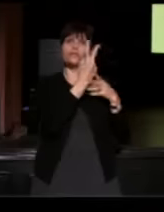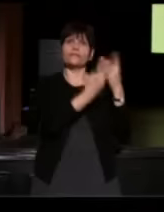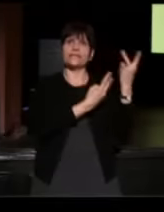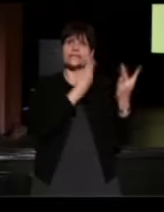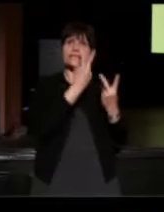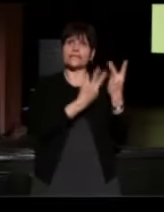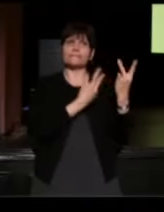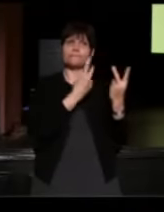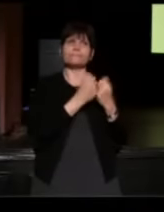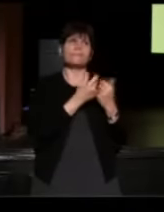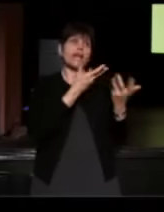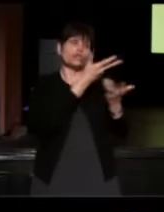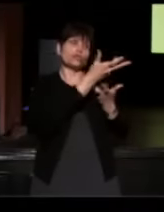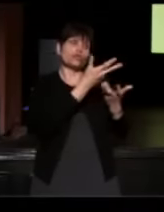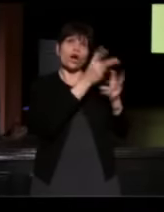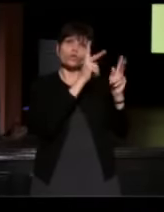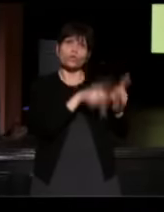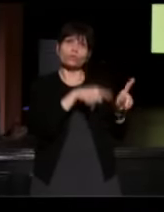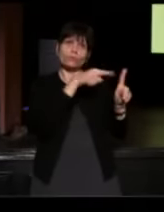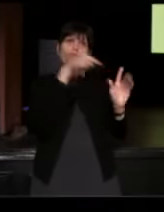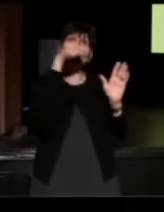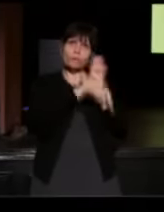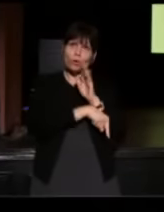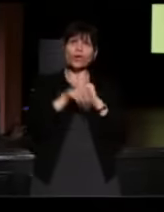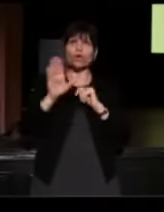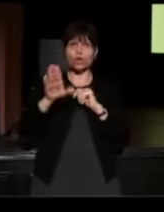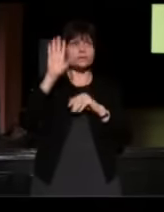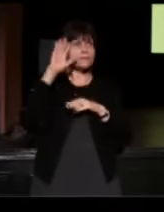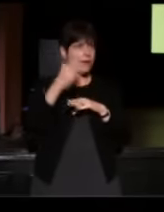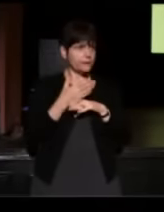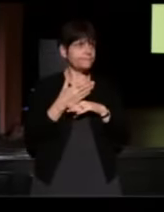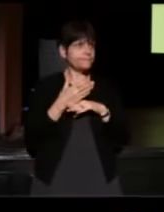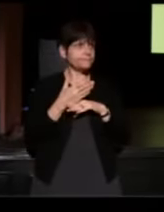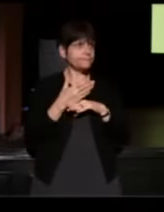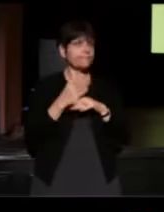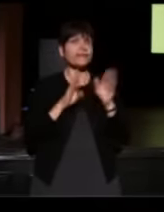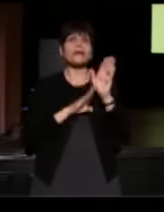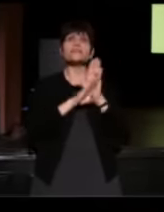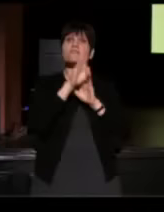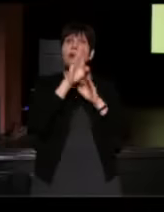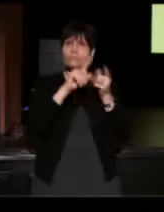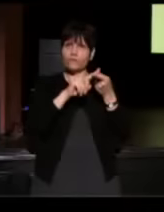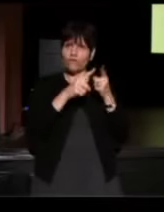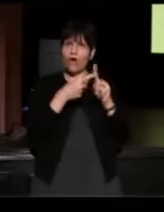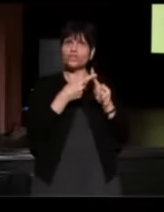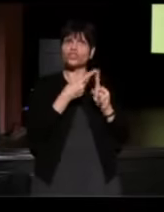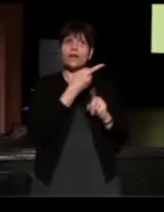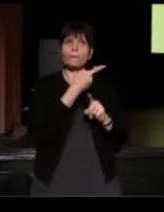and to talk to the person who had murdered her son. They developed a friendship and she ended up coming back